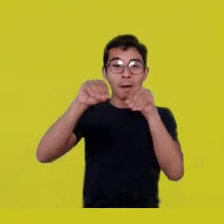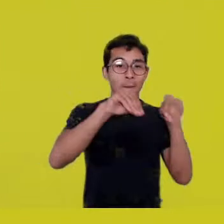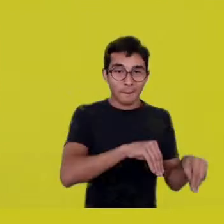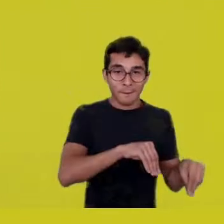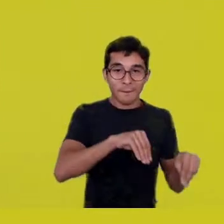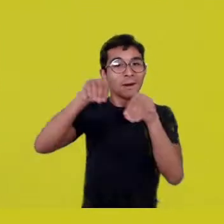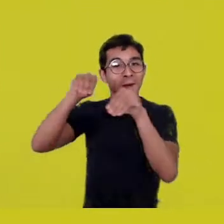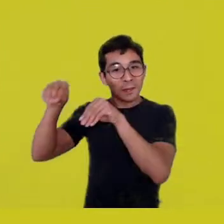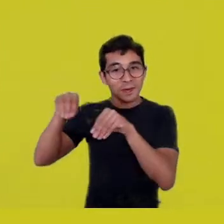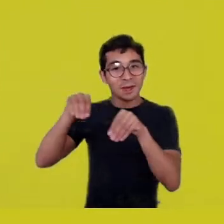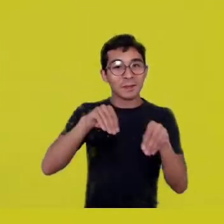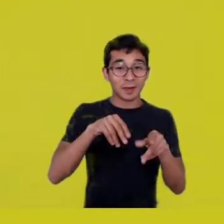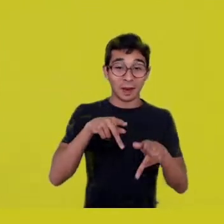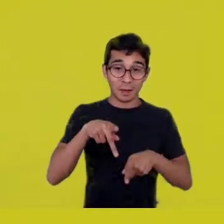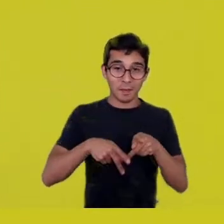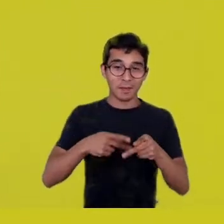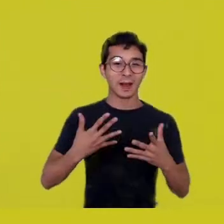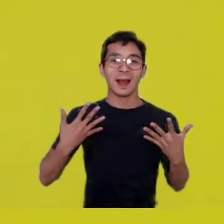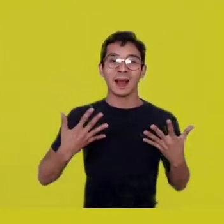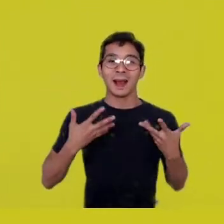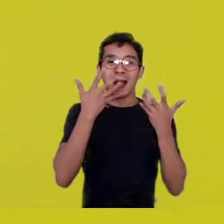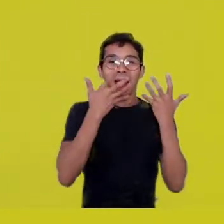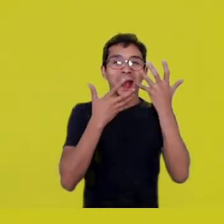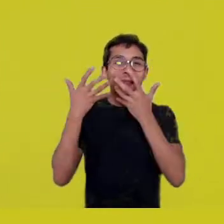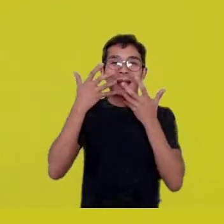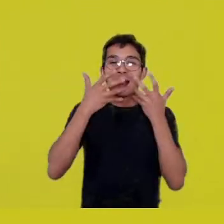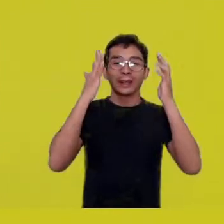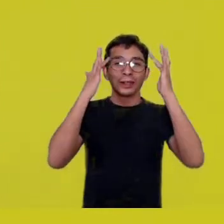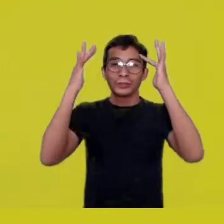danced, drew on the mountains